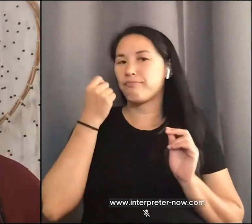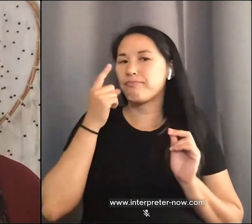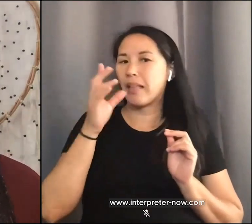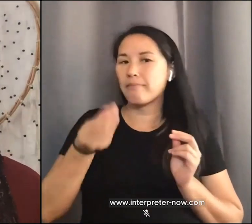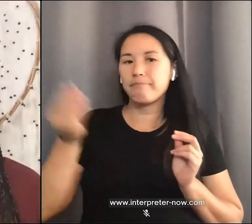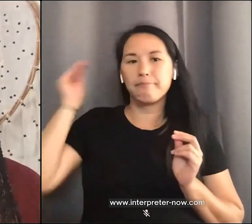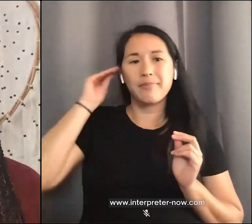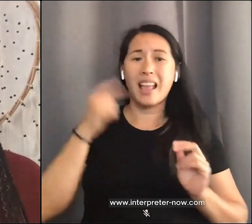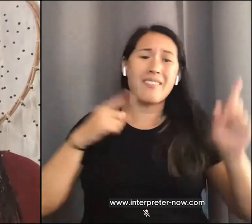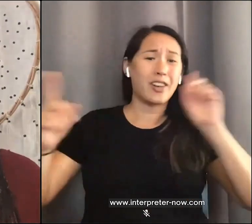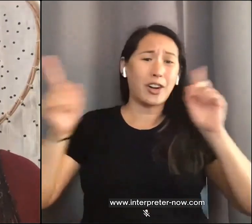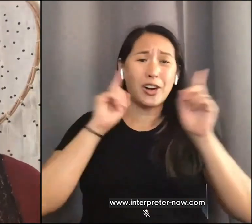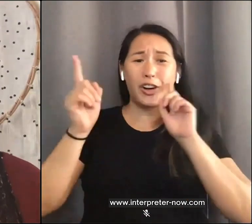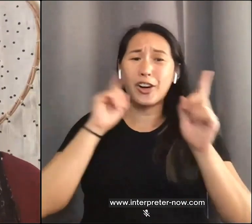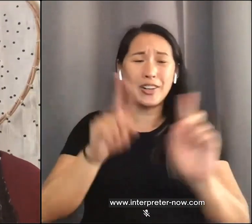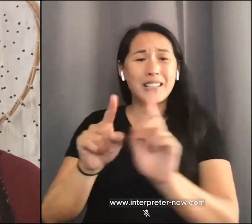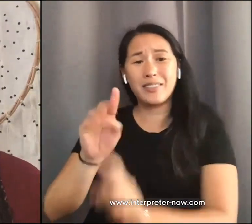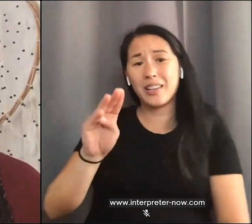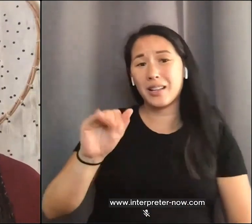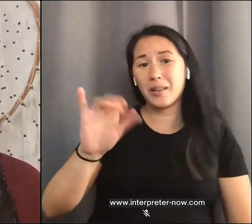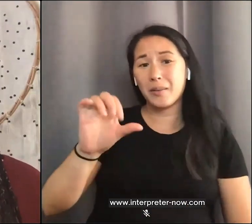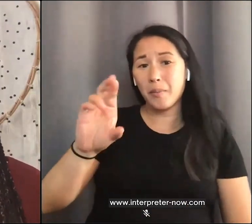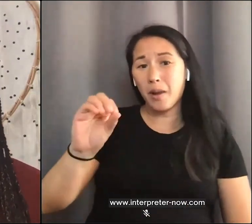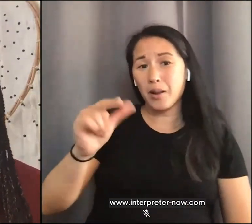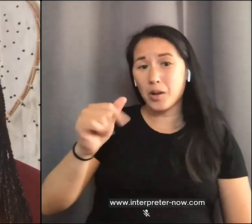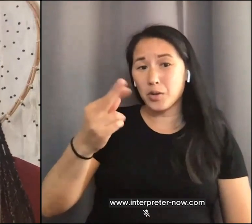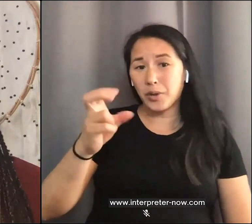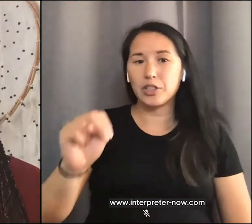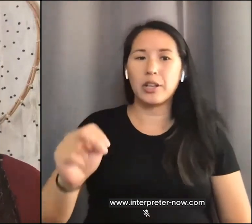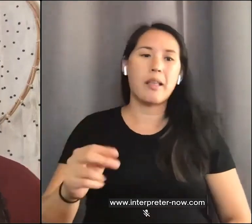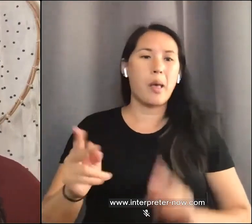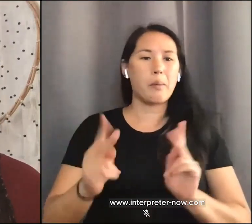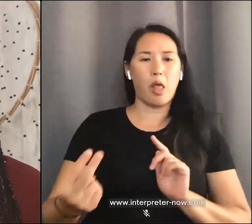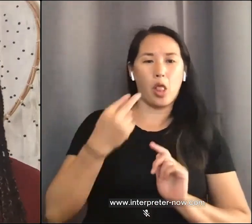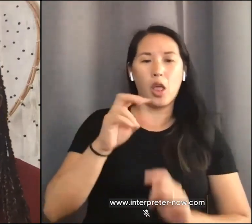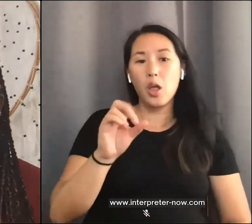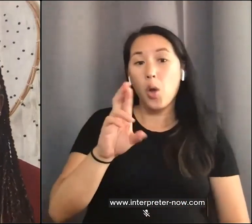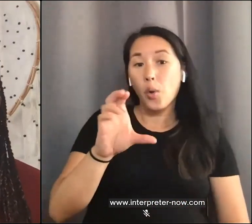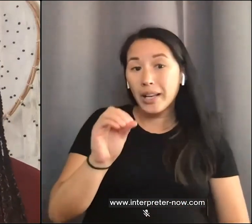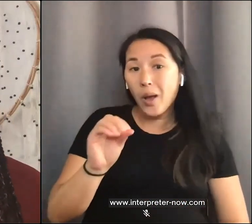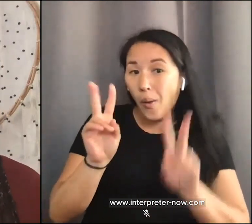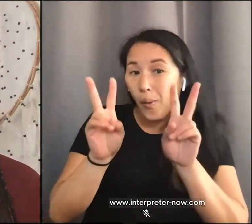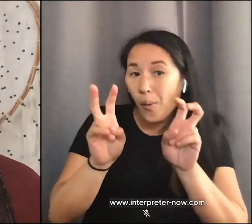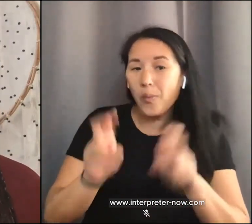I am an Oreo, whitewashed. One of my particular favorites in technological spaces is that